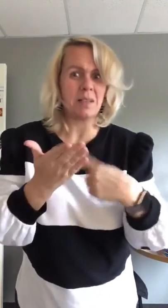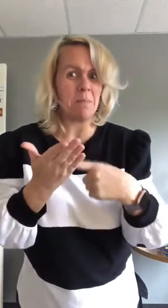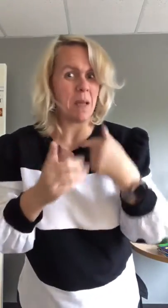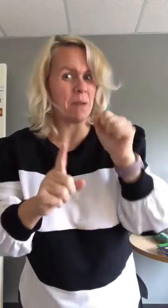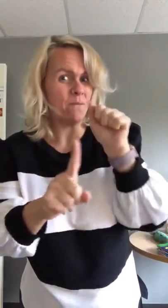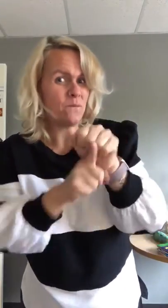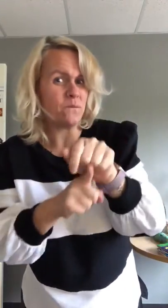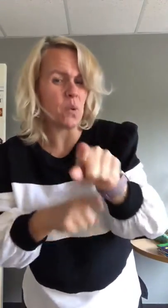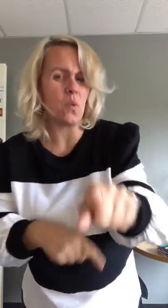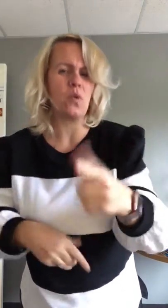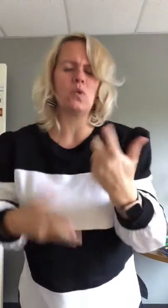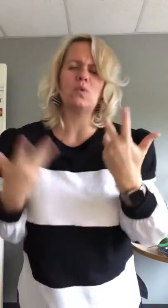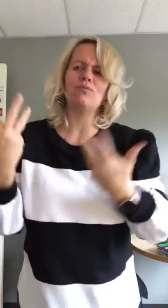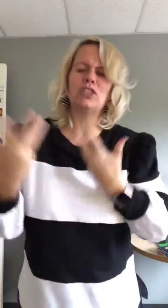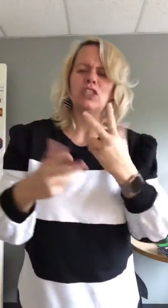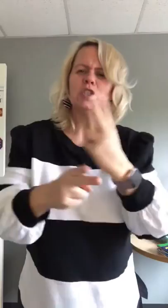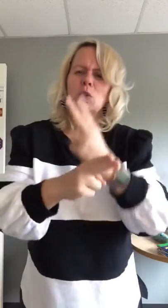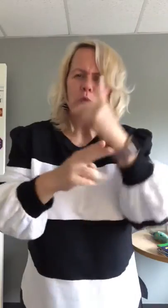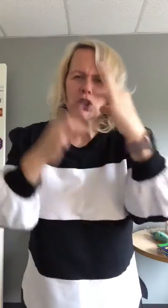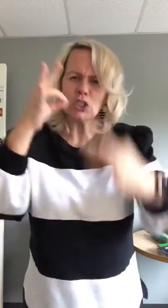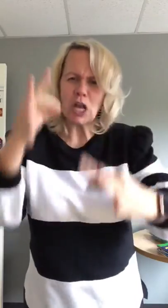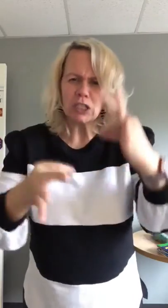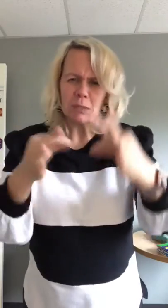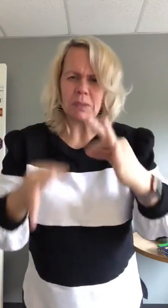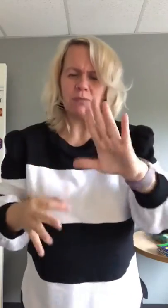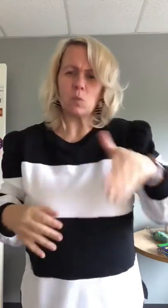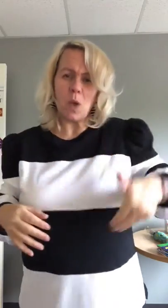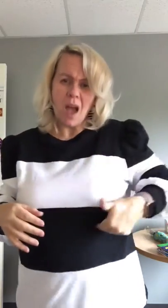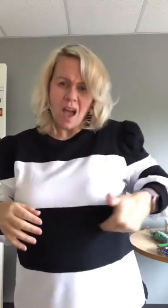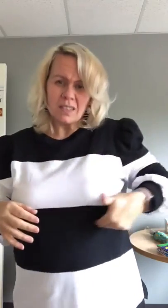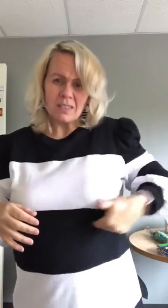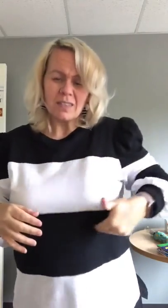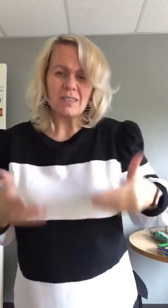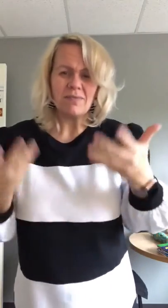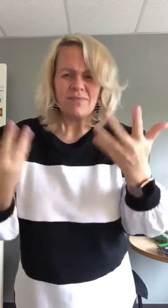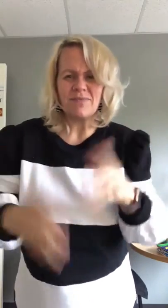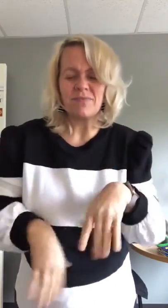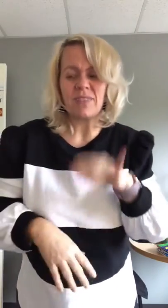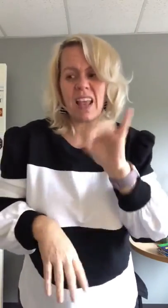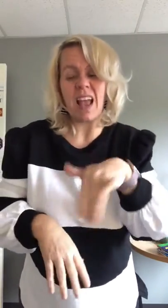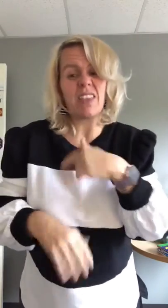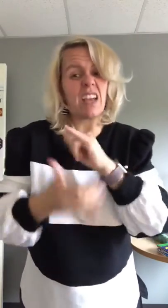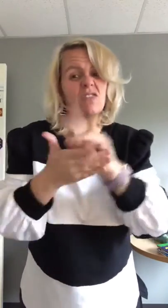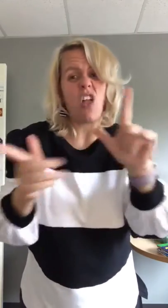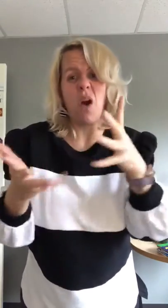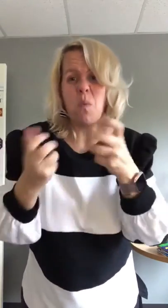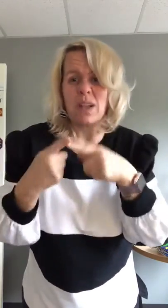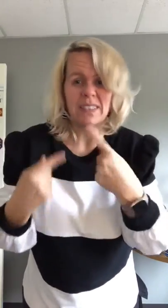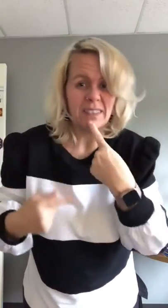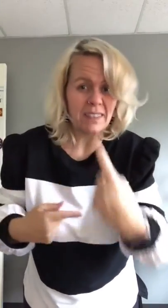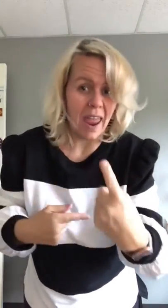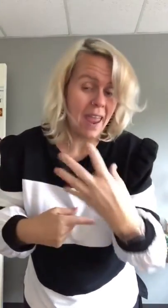They sometime deceive. You use your judgement and follow your instinct. That's all I wanted to tell